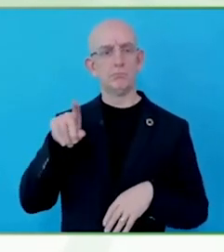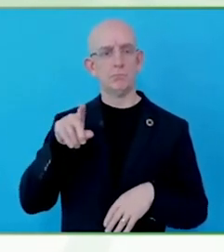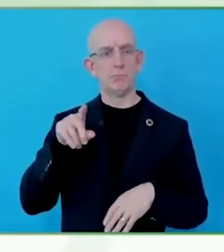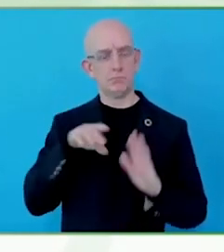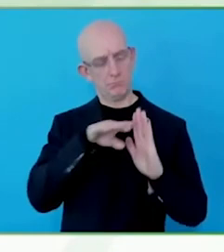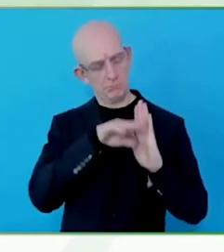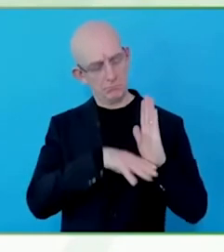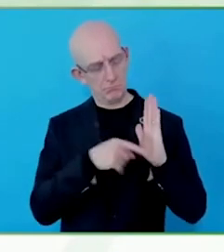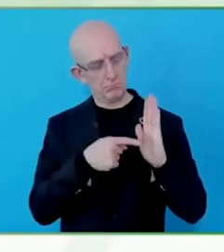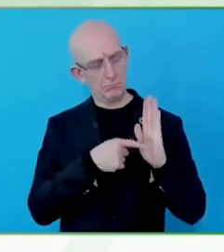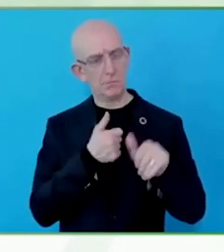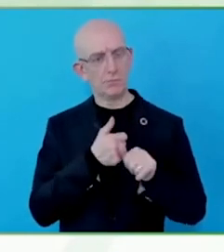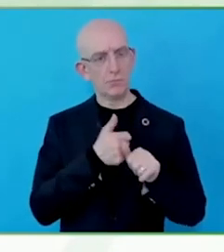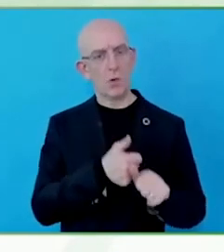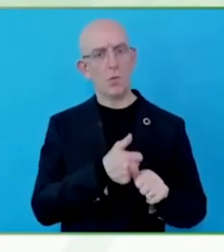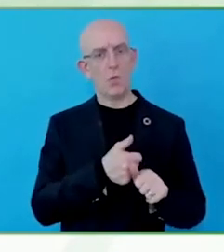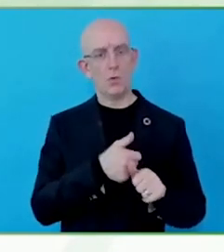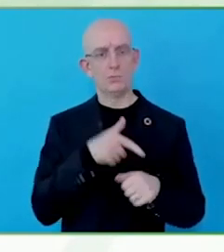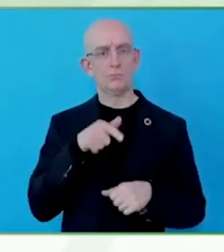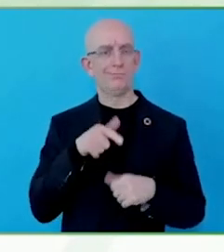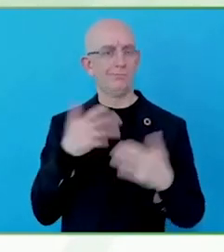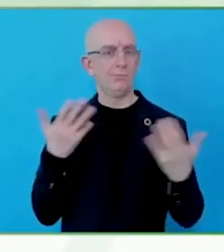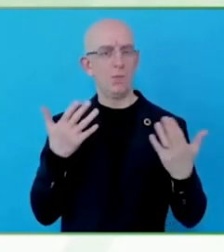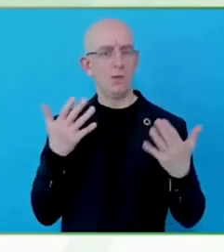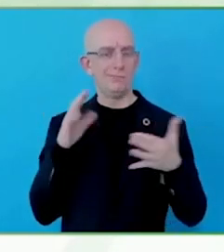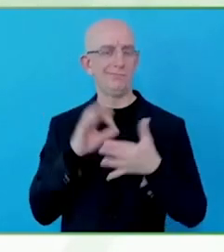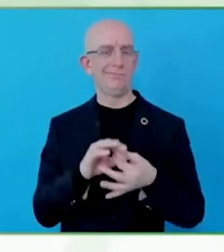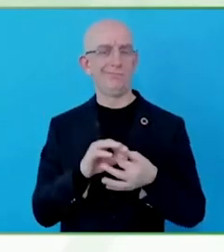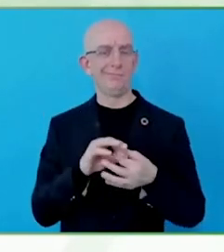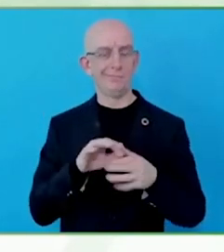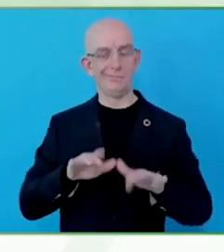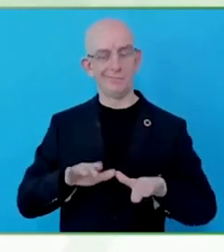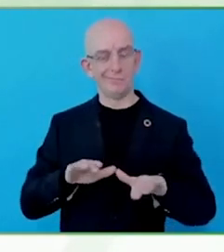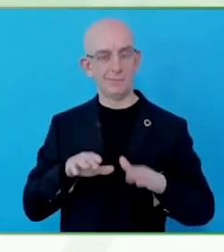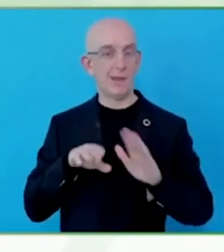And now we are beginning to develop the first norm, others